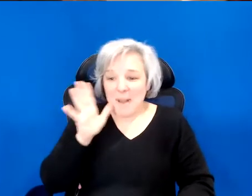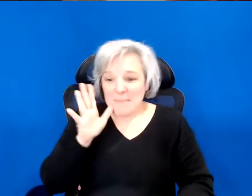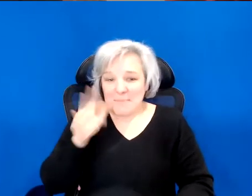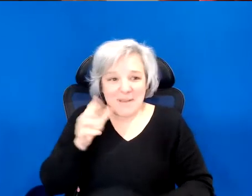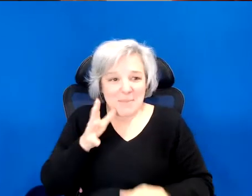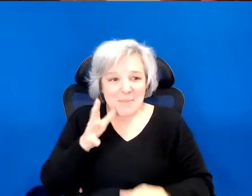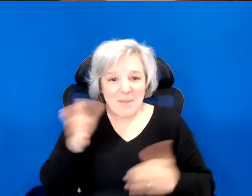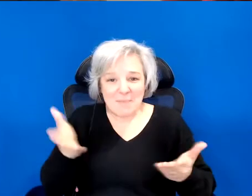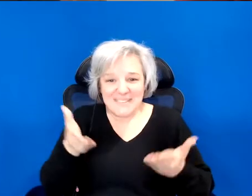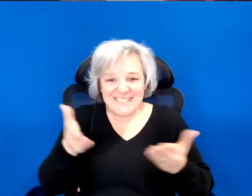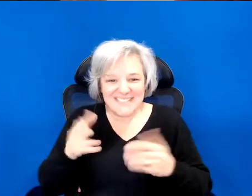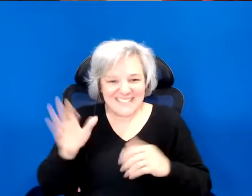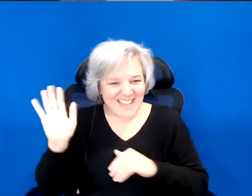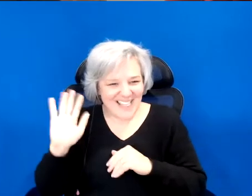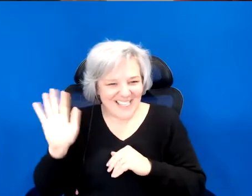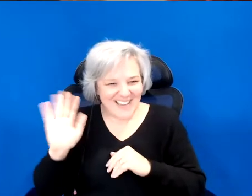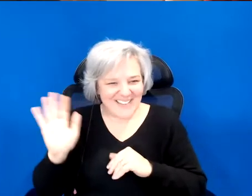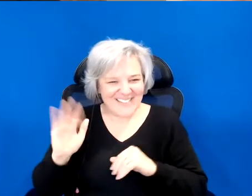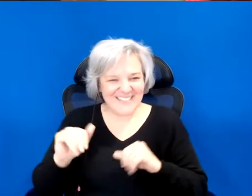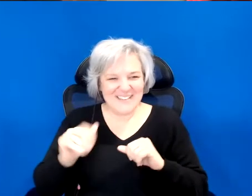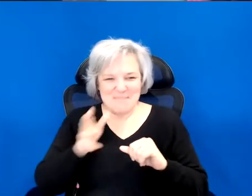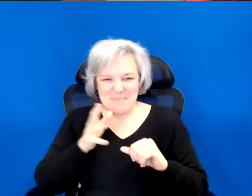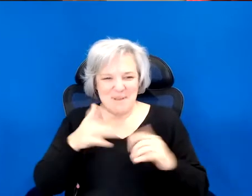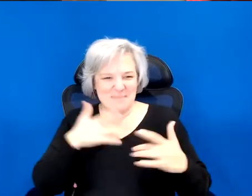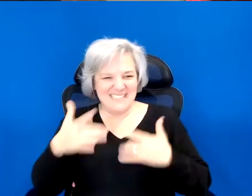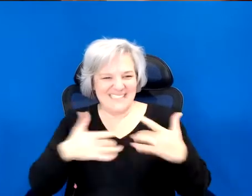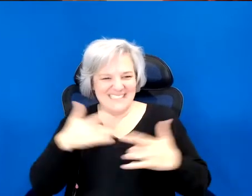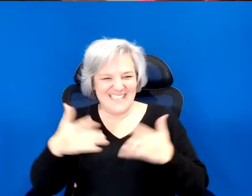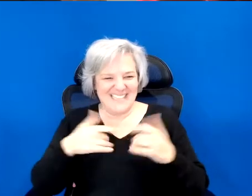Natalie, my mom is excited to be in this conversation with me.